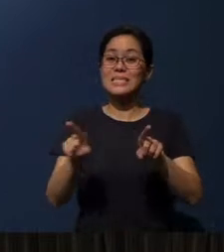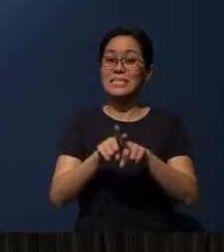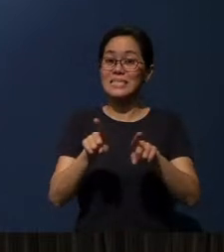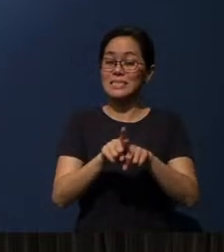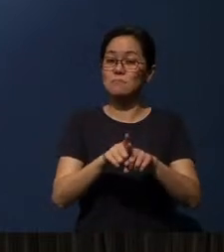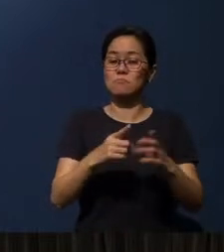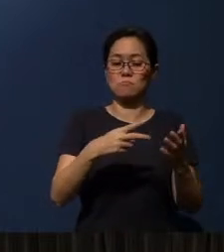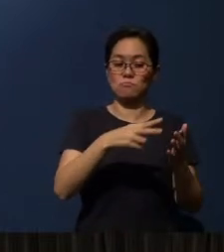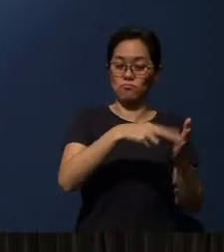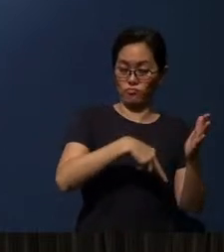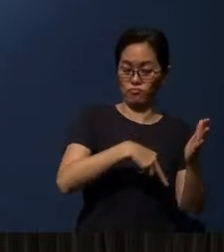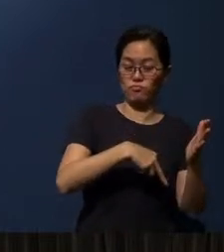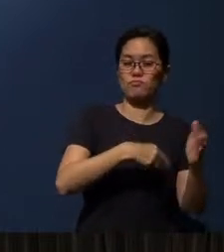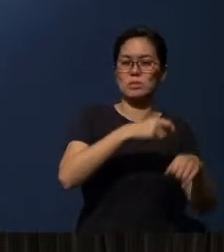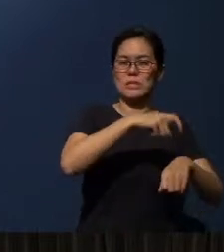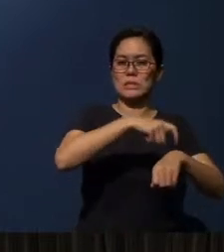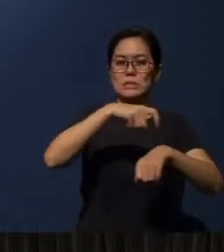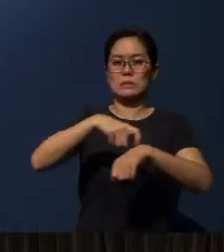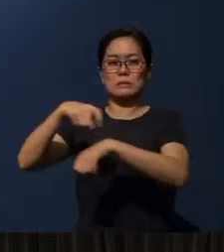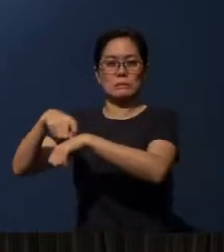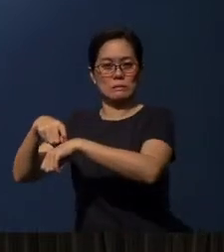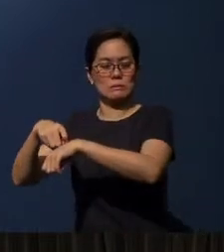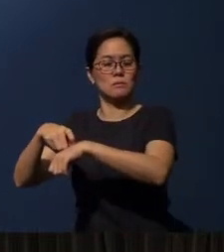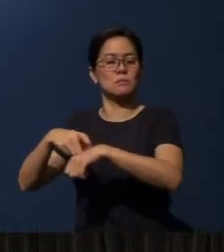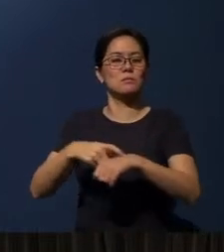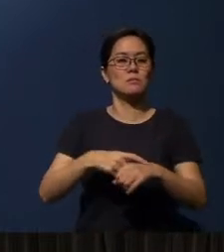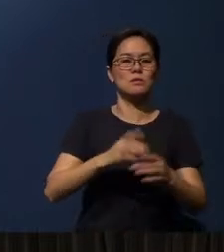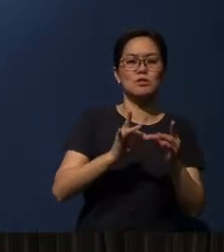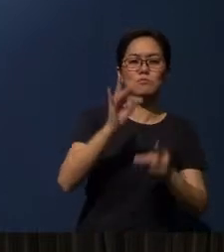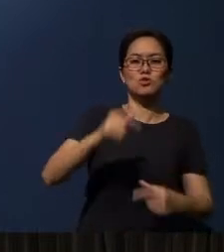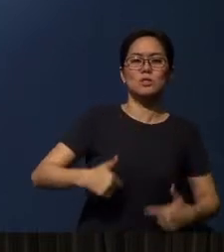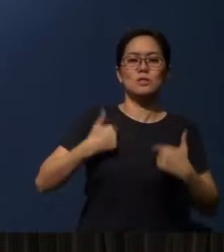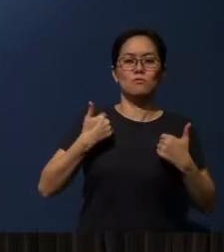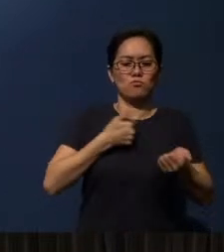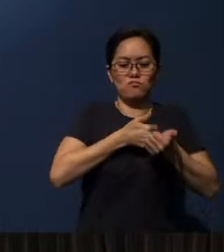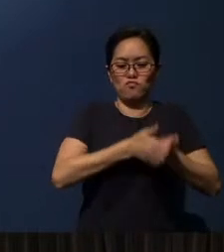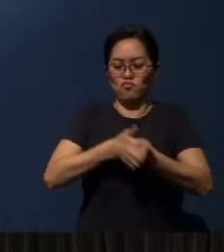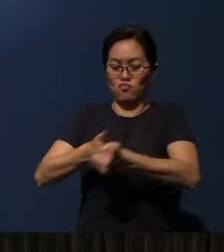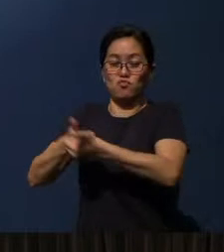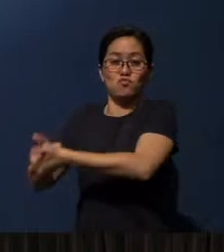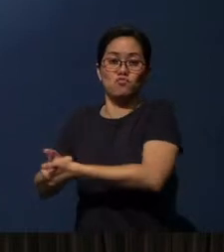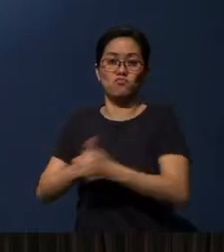In the same way, in our spiritual life, have we kept those spiritual discipline